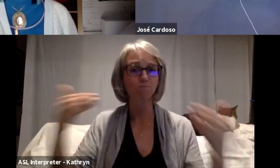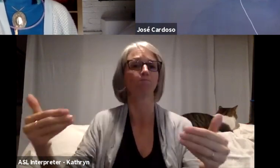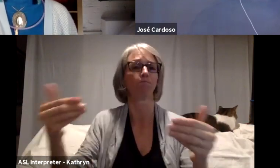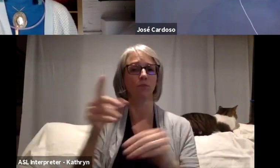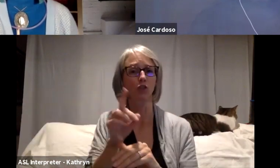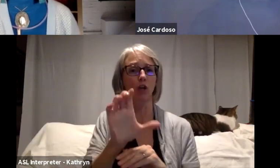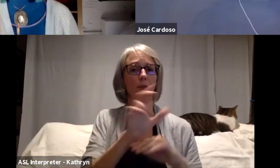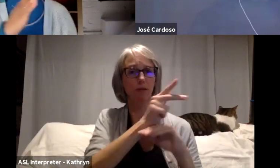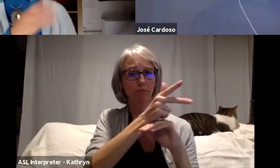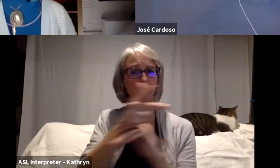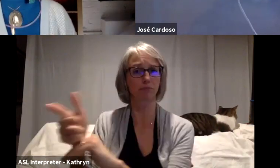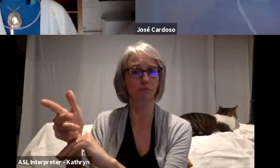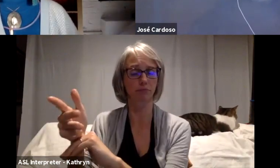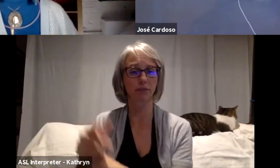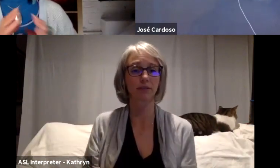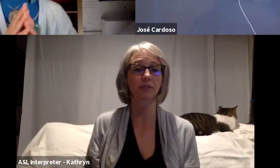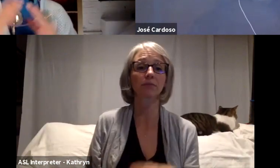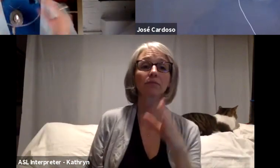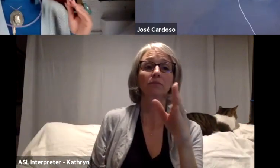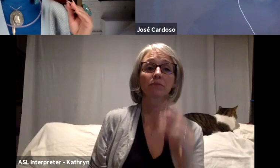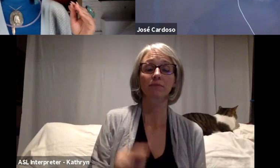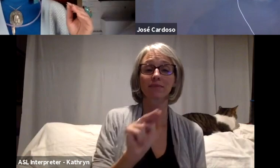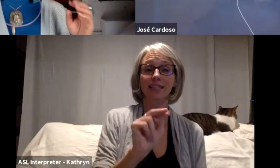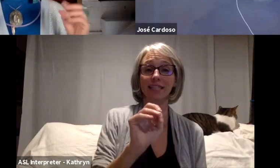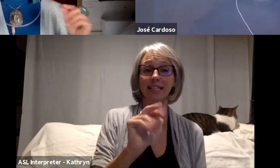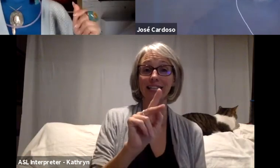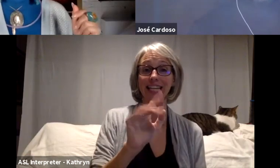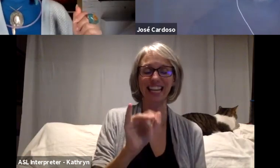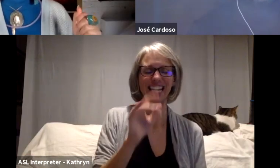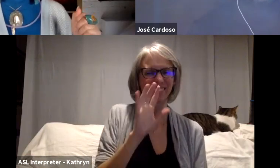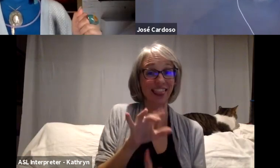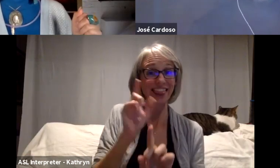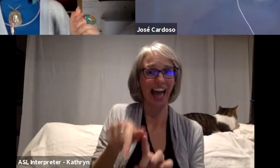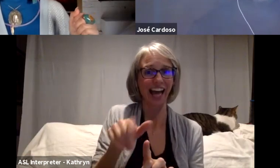Yeah. And just to circle back to that moment that you talked about with the black and